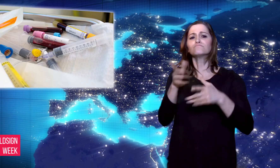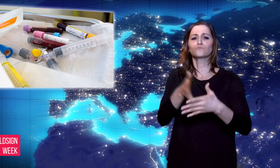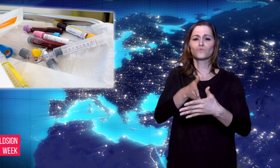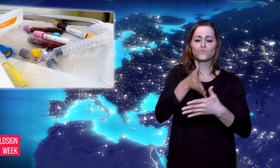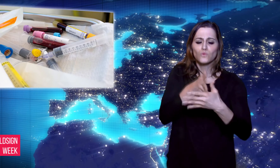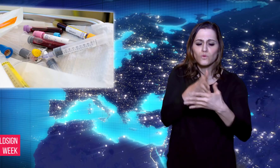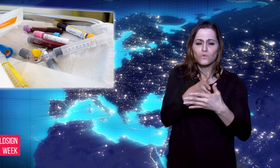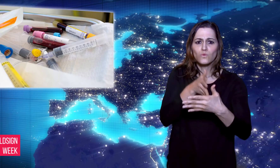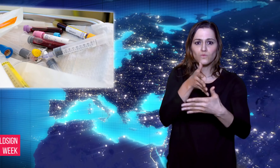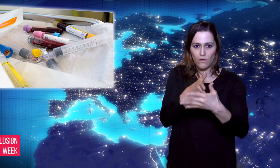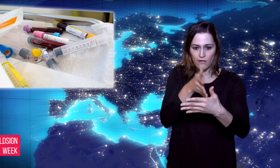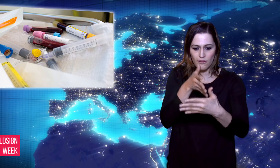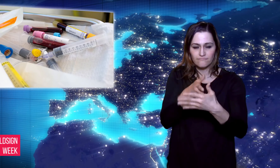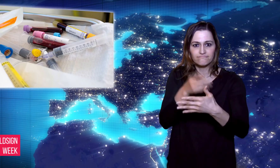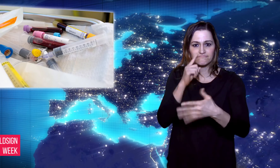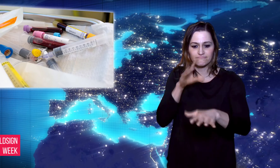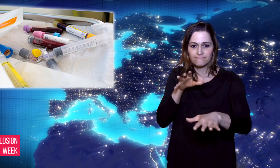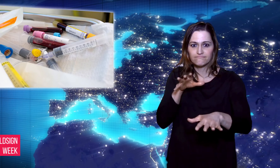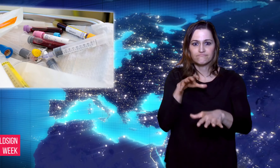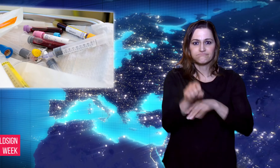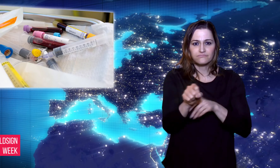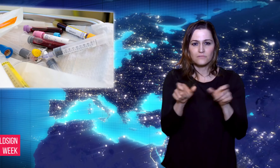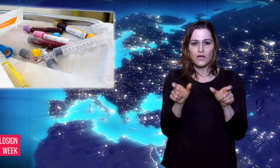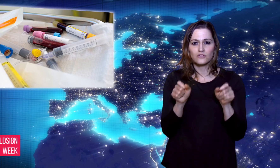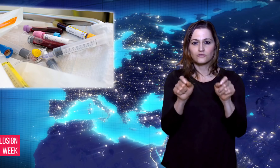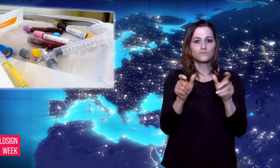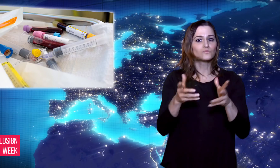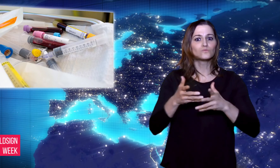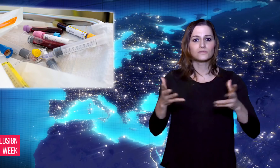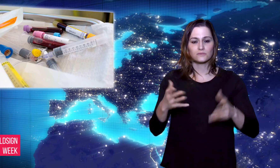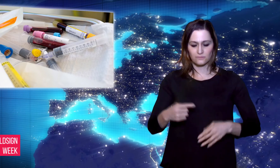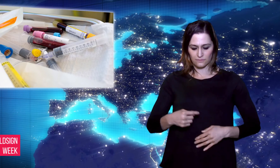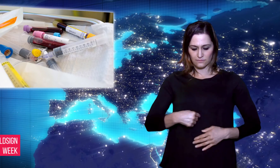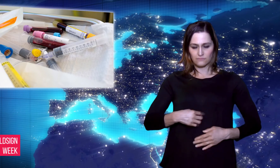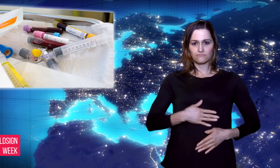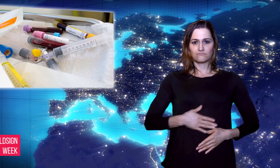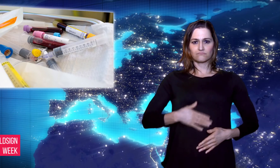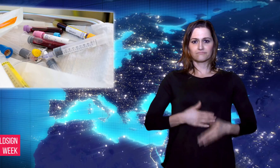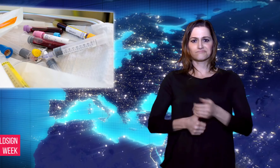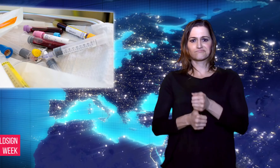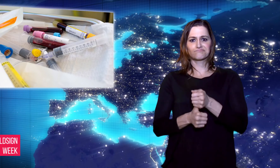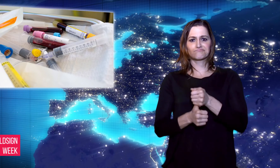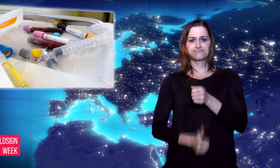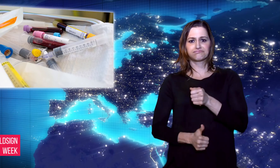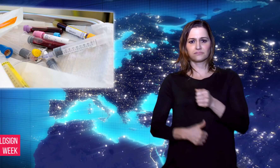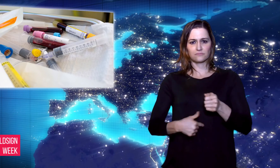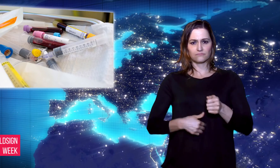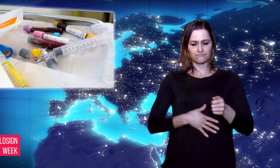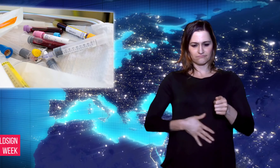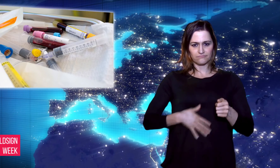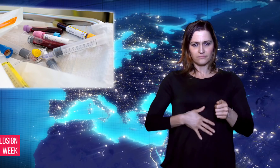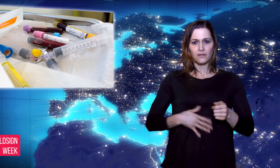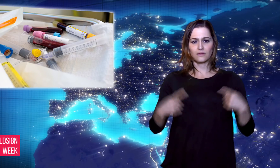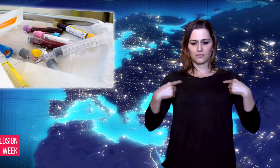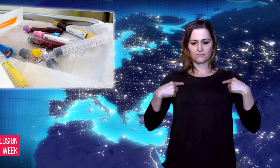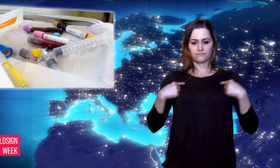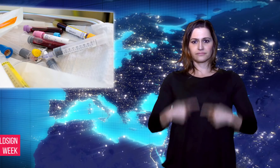esophagus. It worked well on 70% out